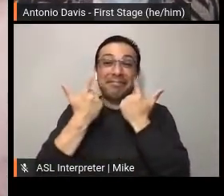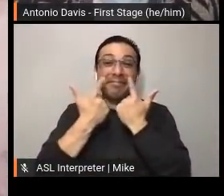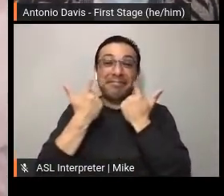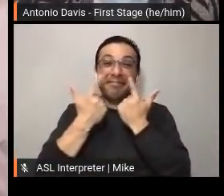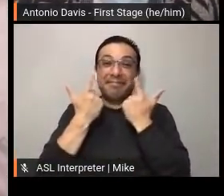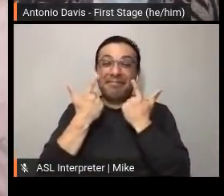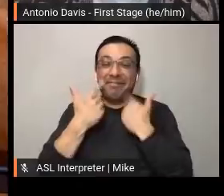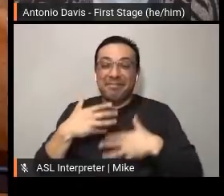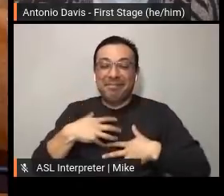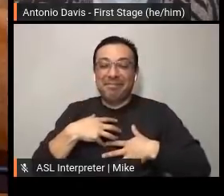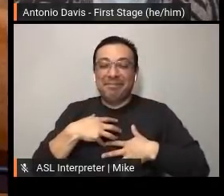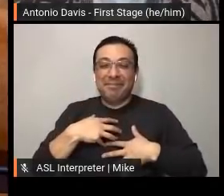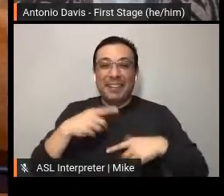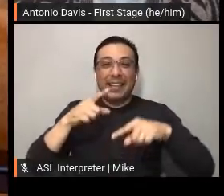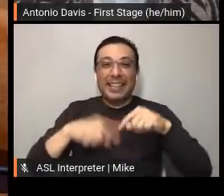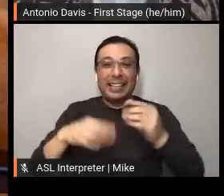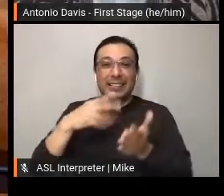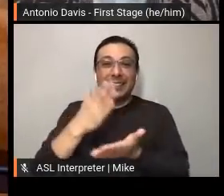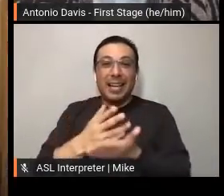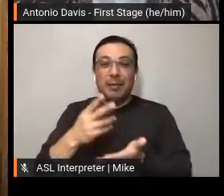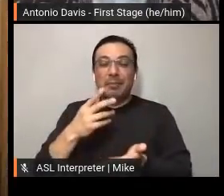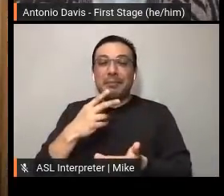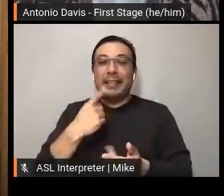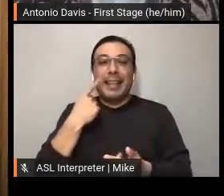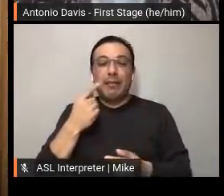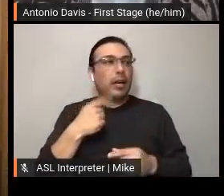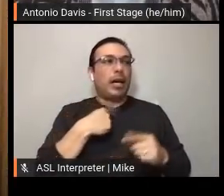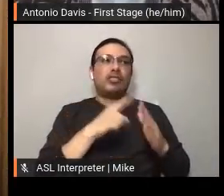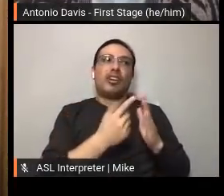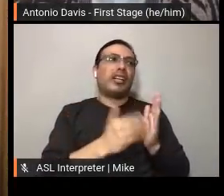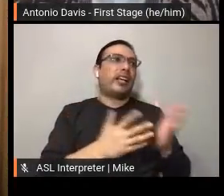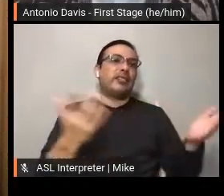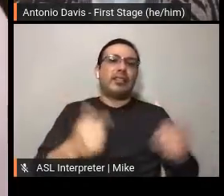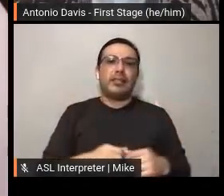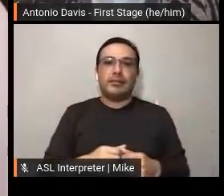I'm gonna start this over again One! More! Time! (Singing)